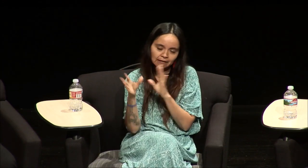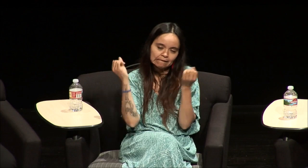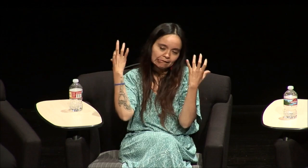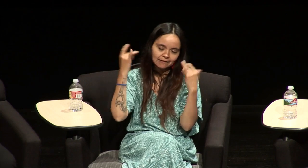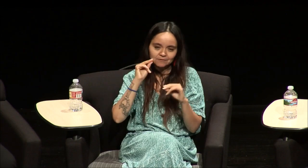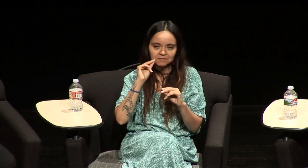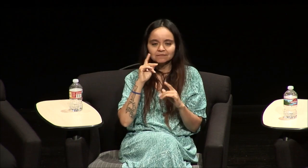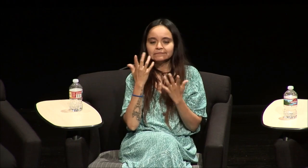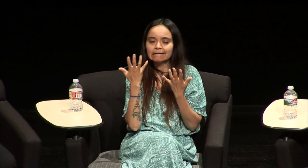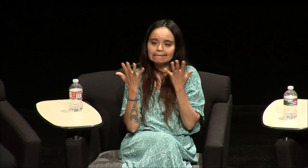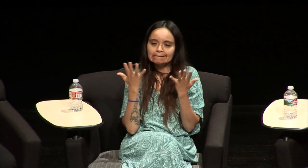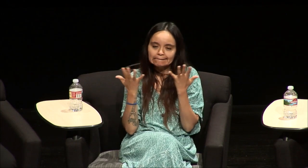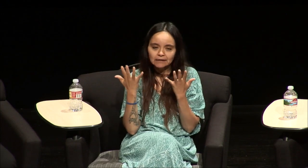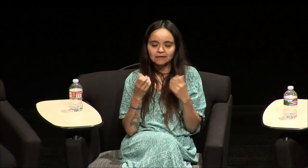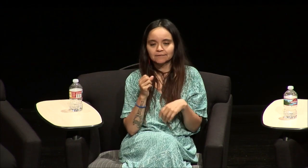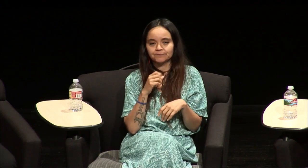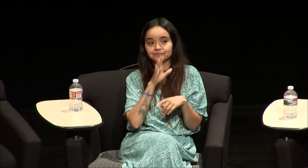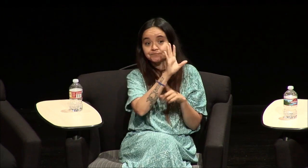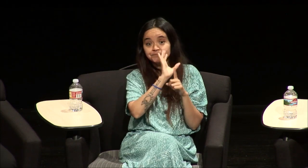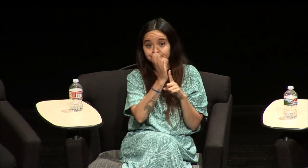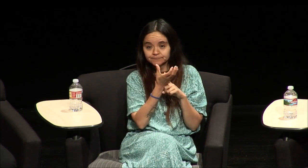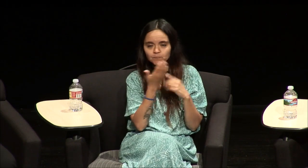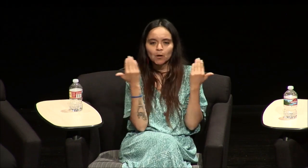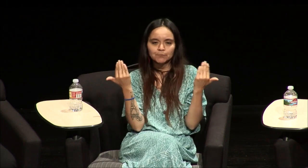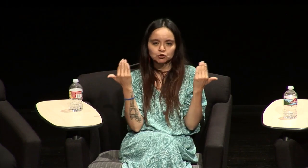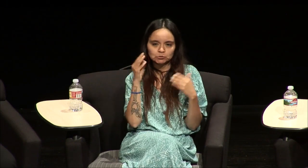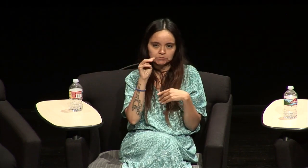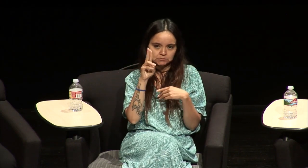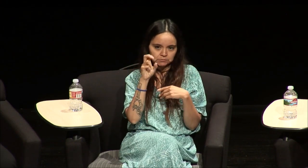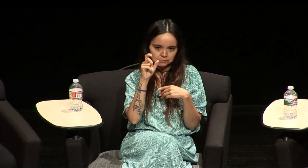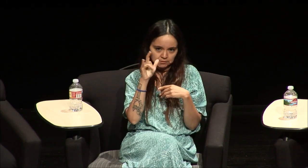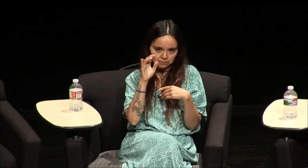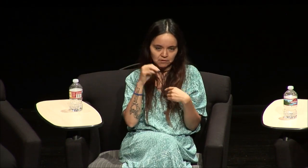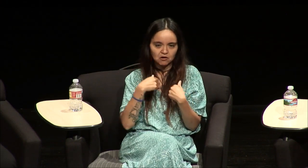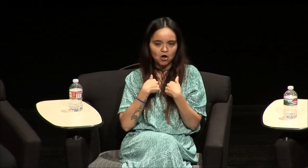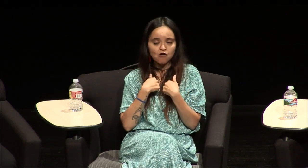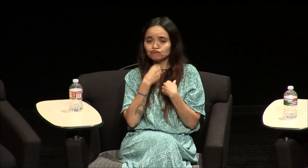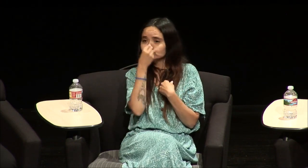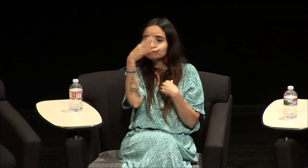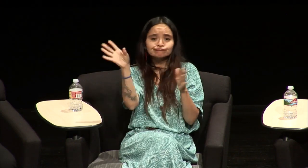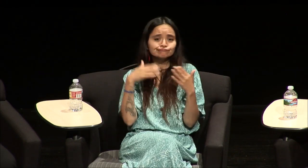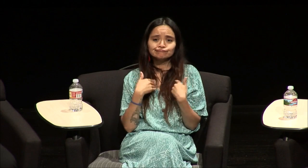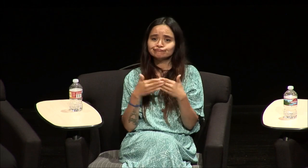he wasn't fluent in ASL or anything and in their culture they had Muslim culture